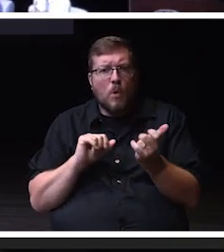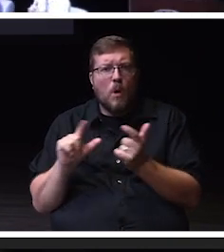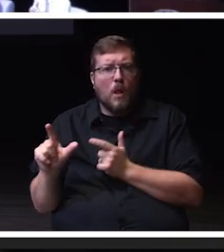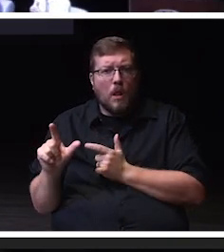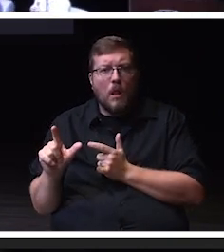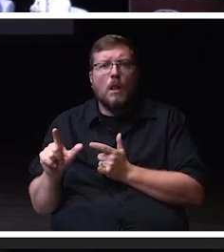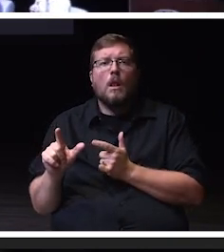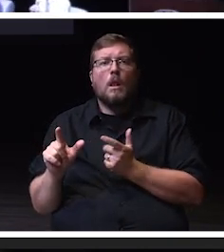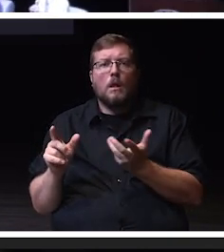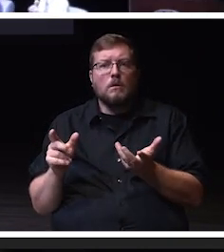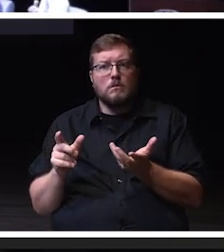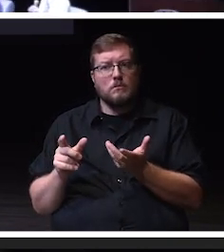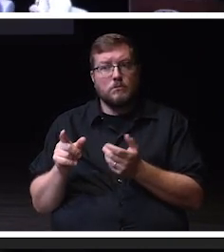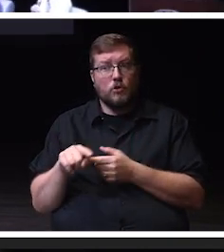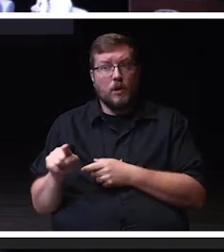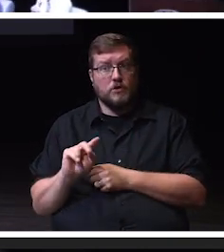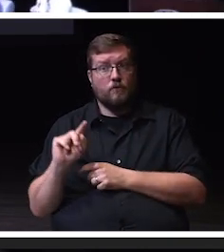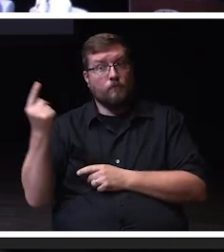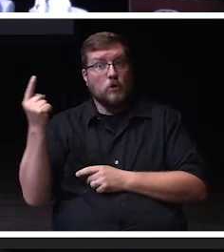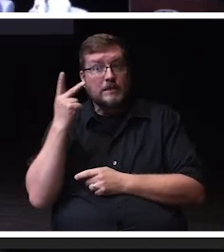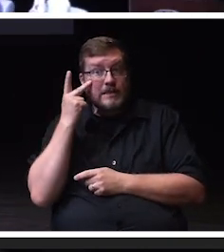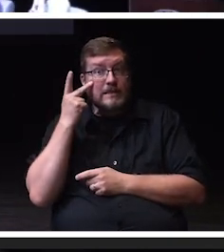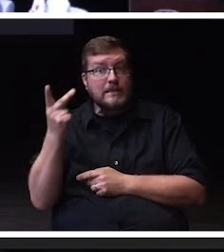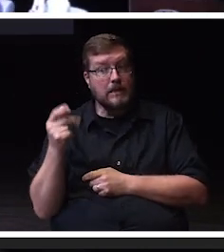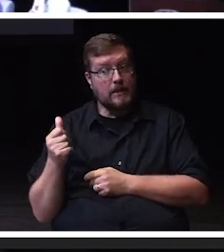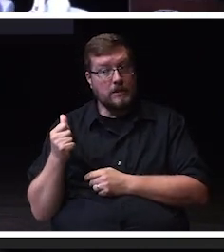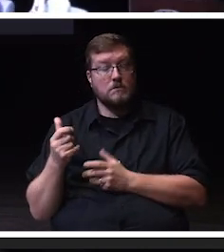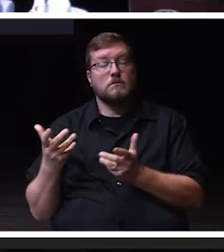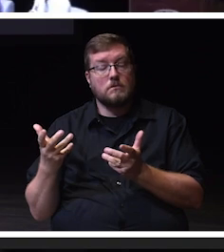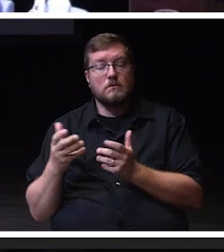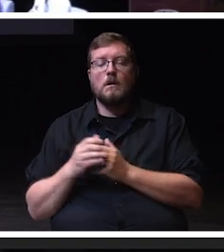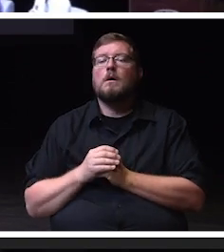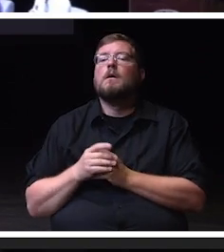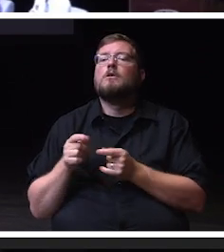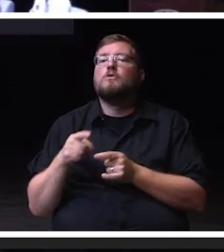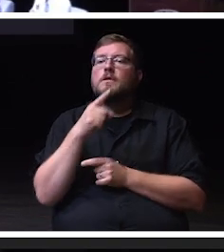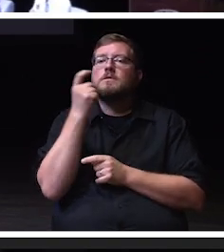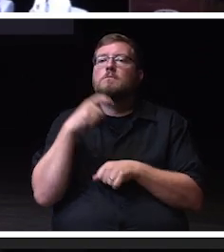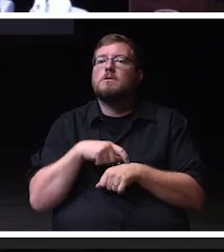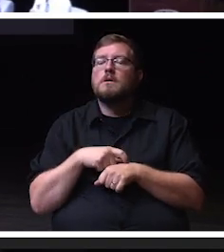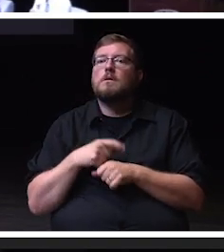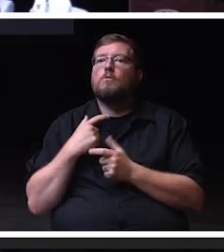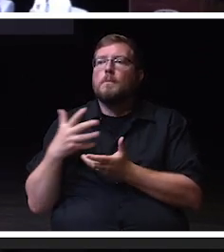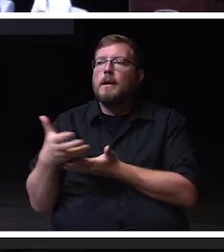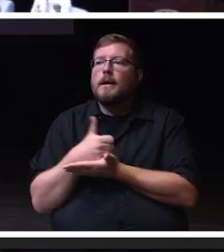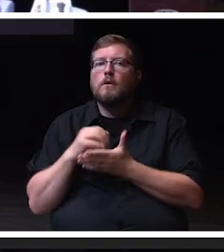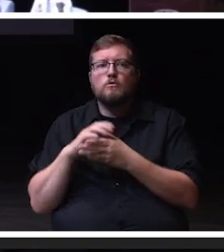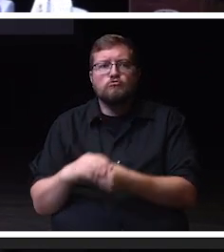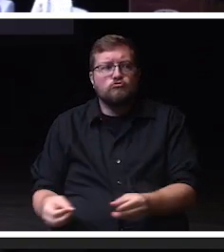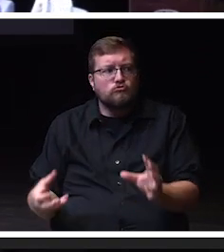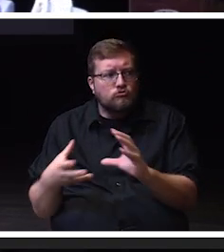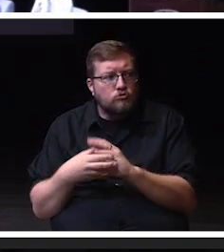You're the first to see the sneak peak of this video. Over the summer, we've been gathering stories from our colleagues across both the Whitewater